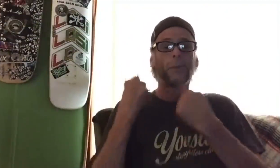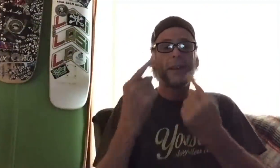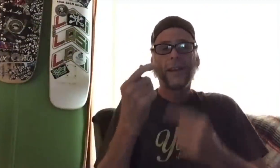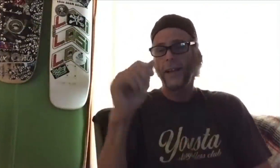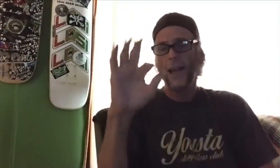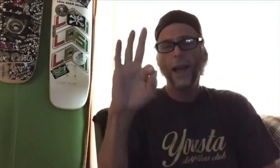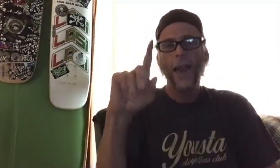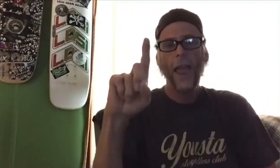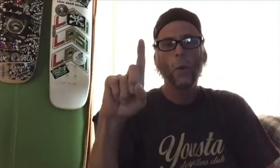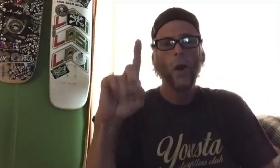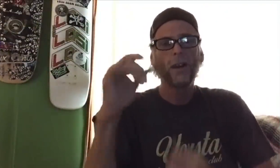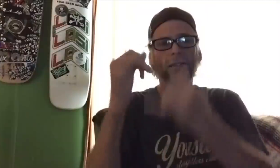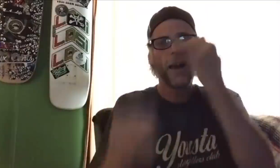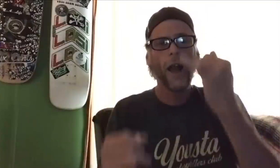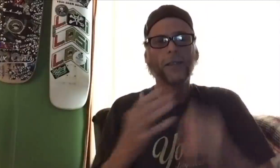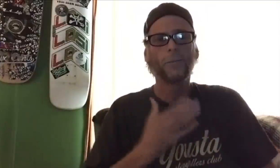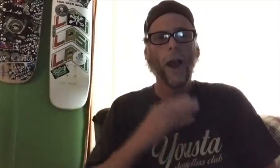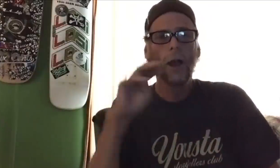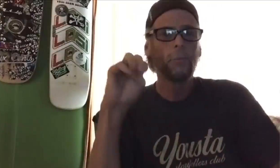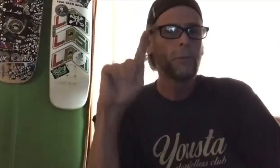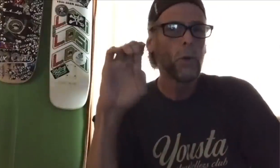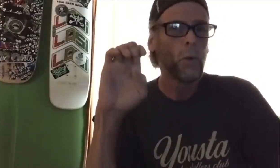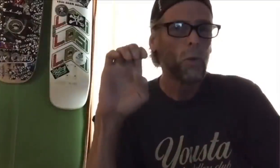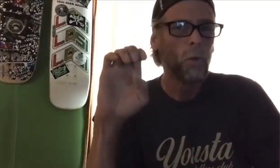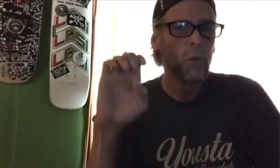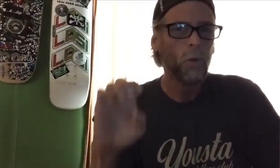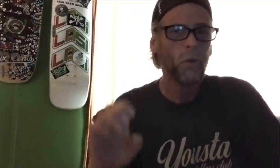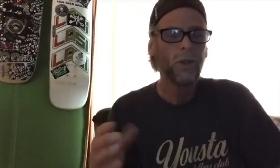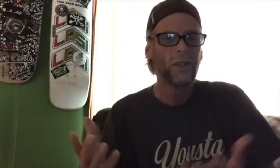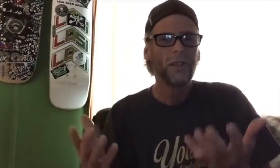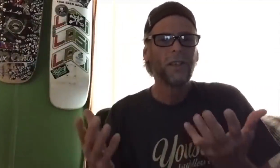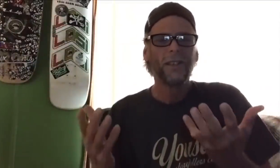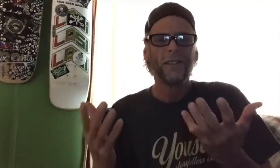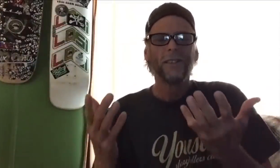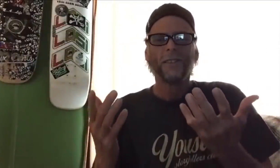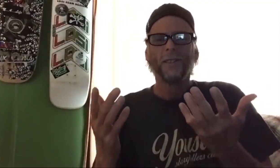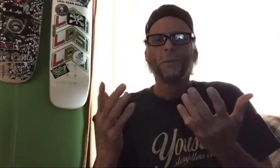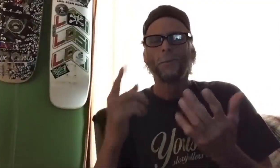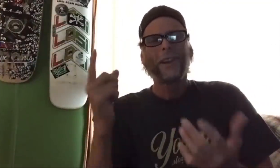In 1981, he knew me as "mute".